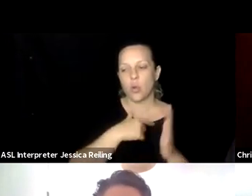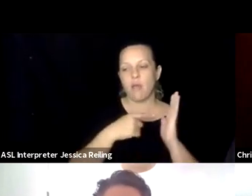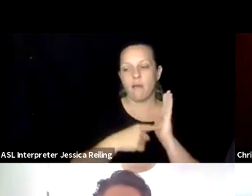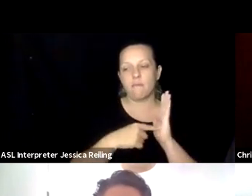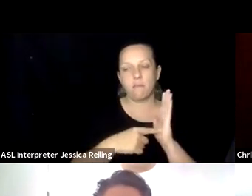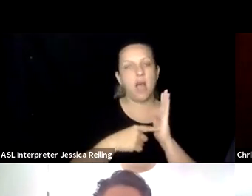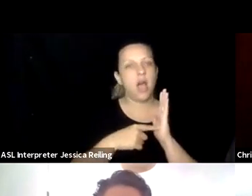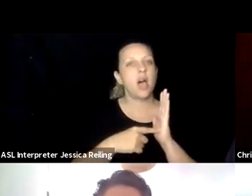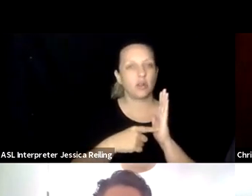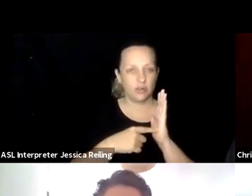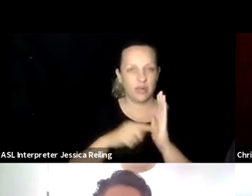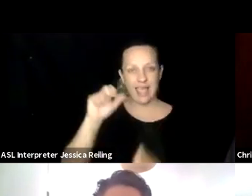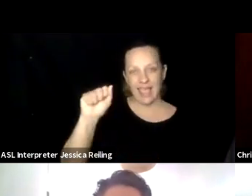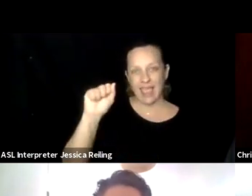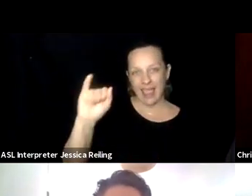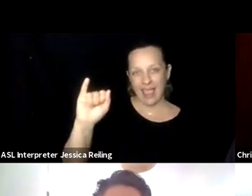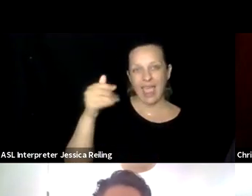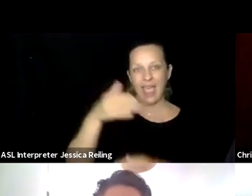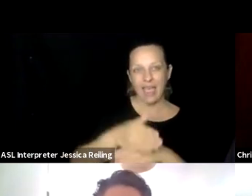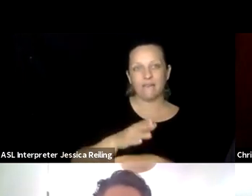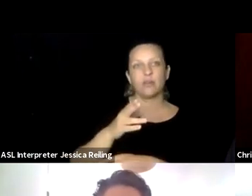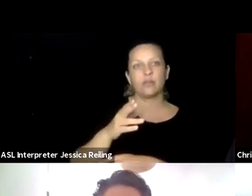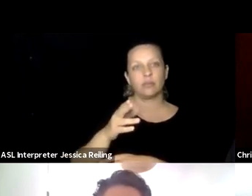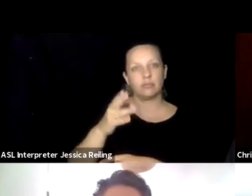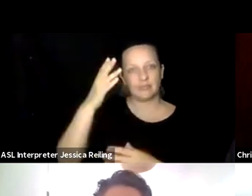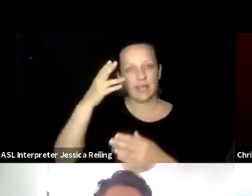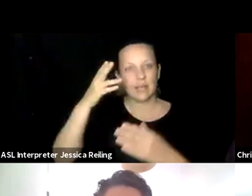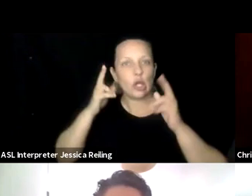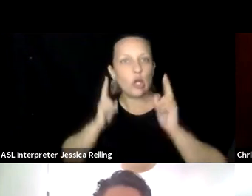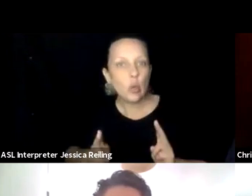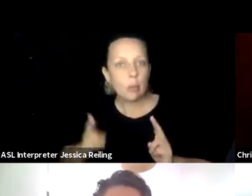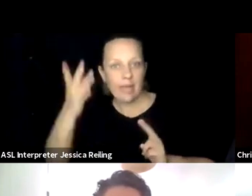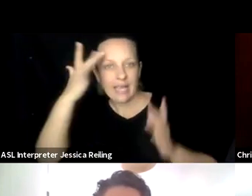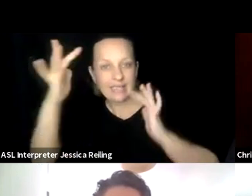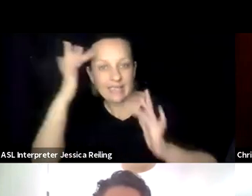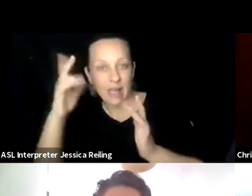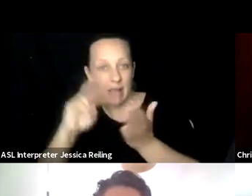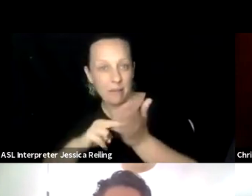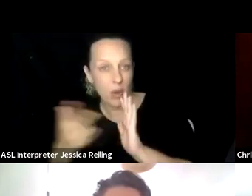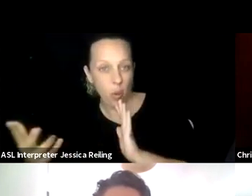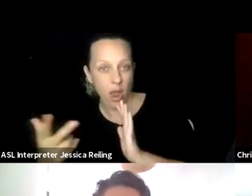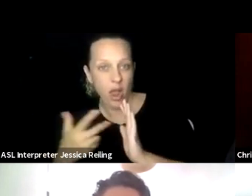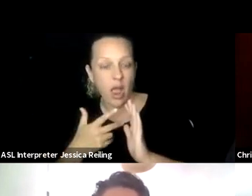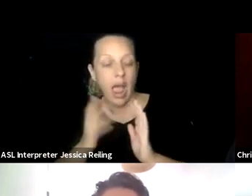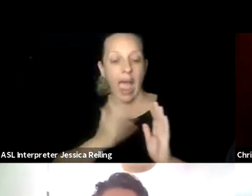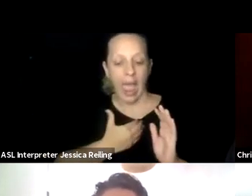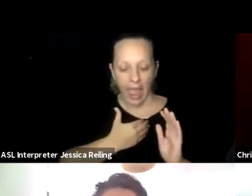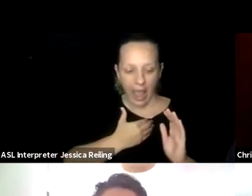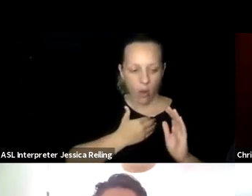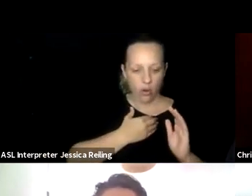Design Research Center at OCAD University. And we have modeled AI after human intelligence, meaning current